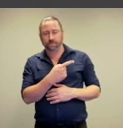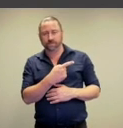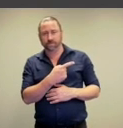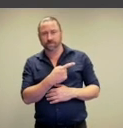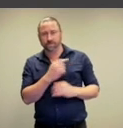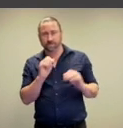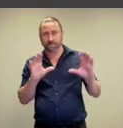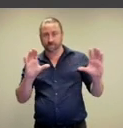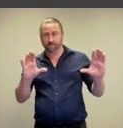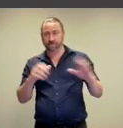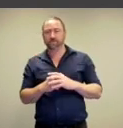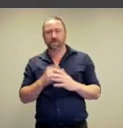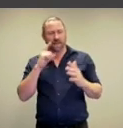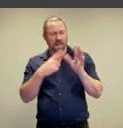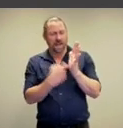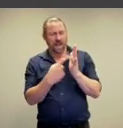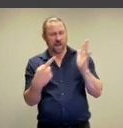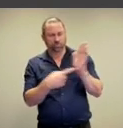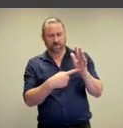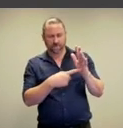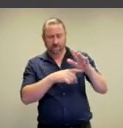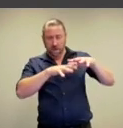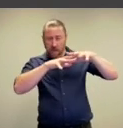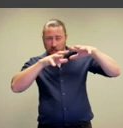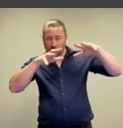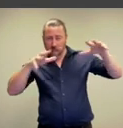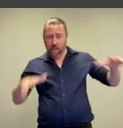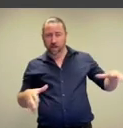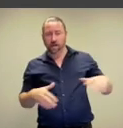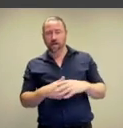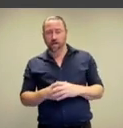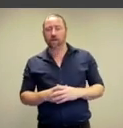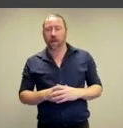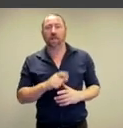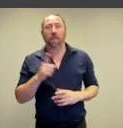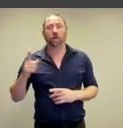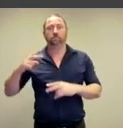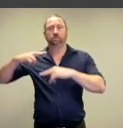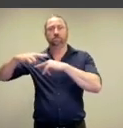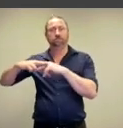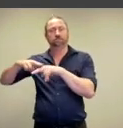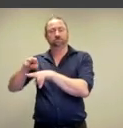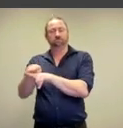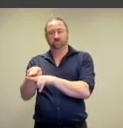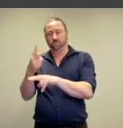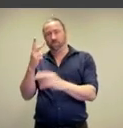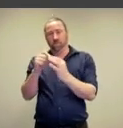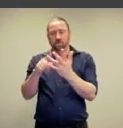Quite a kind of joyous compassion here, with carrots